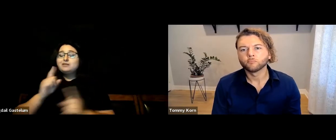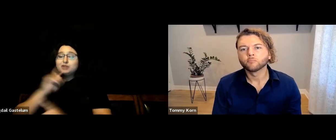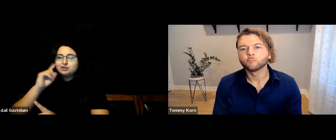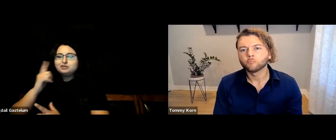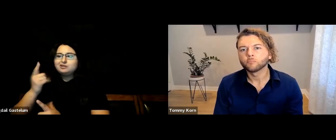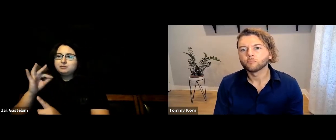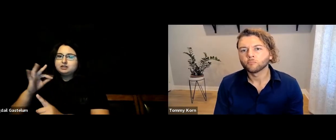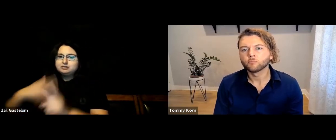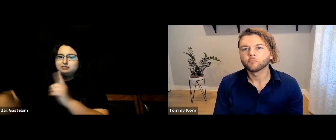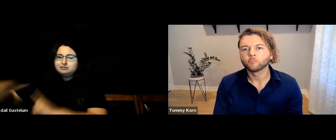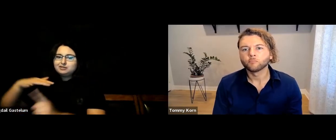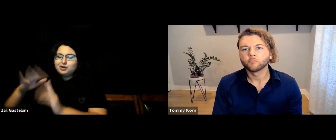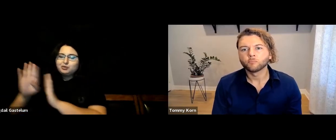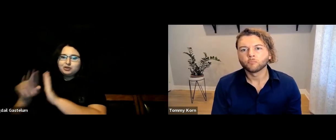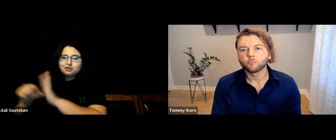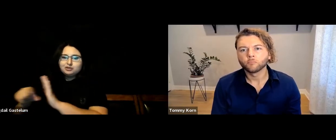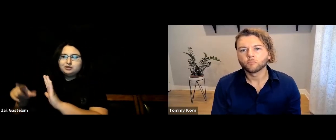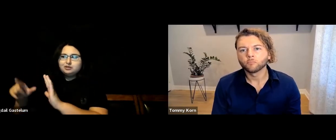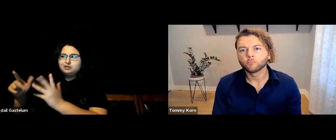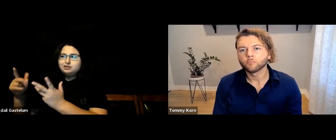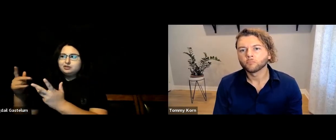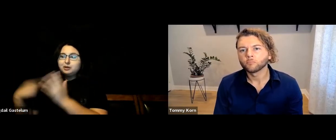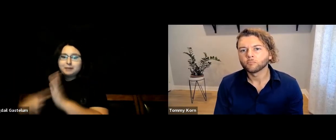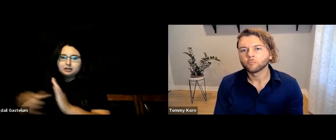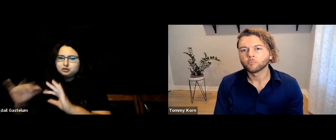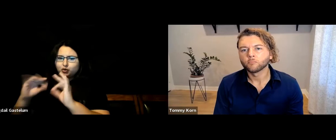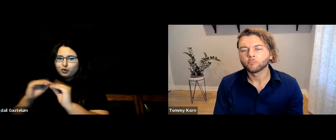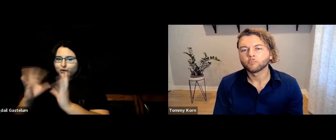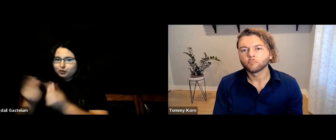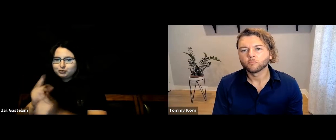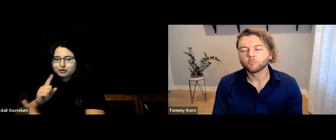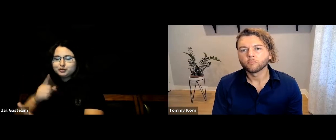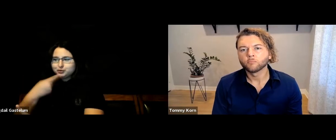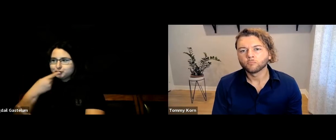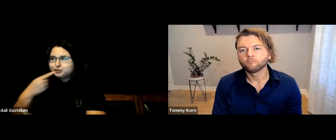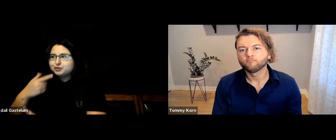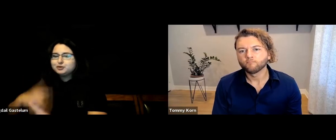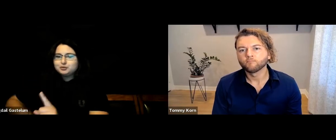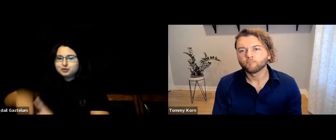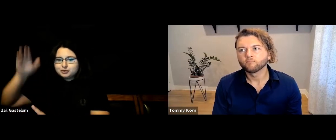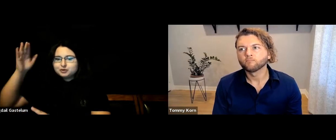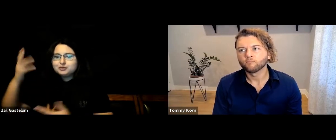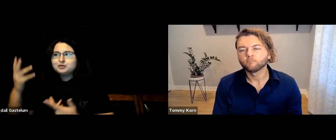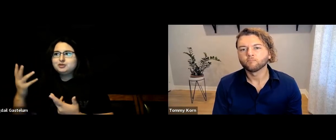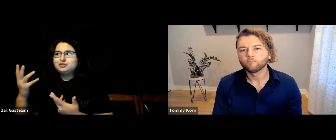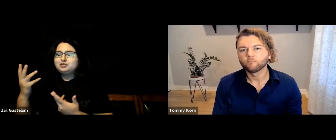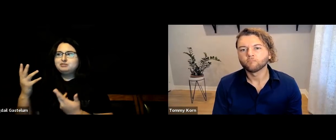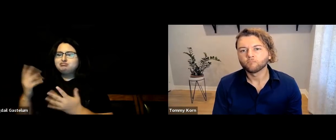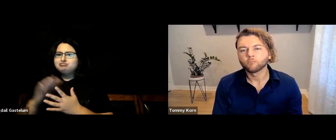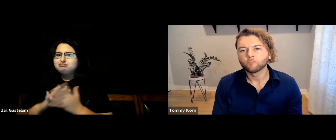versus those who are deaf and grew up with a hearing family and background?